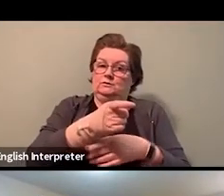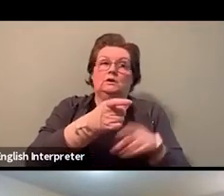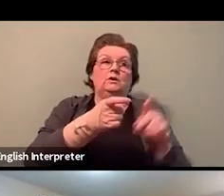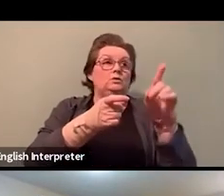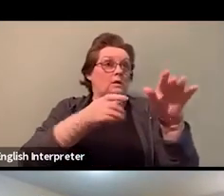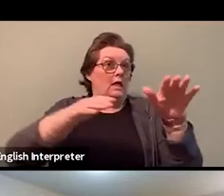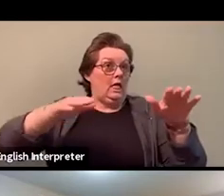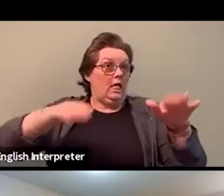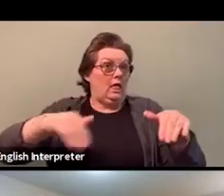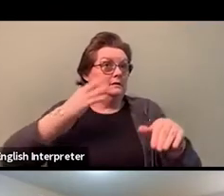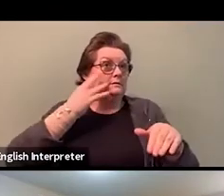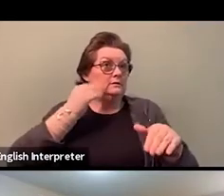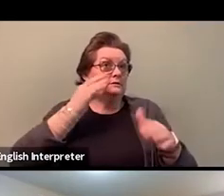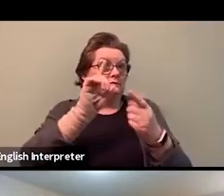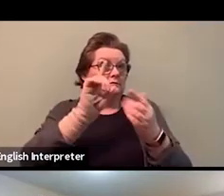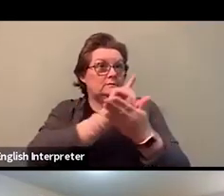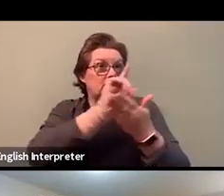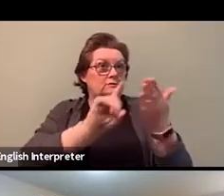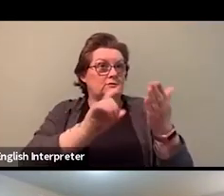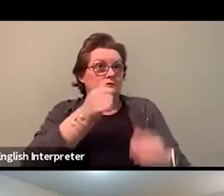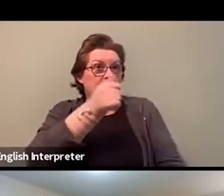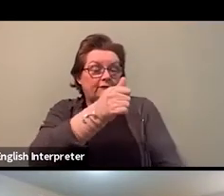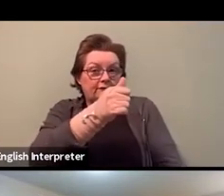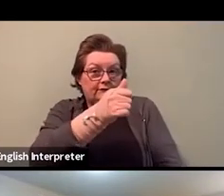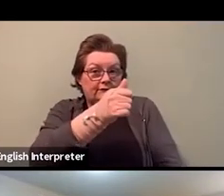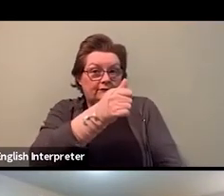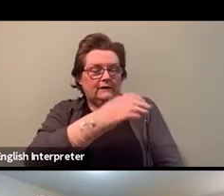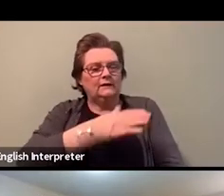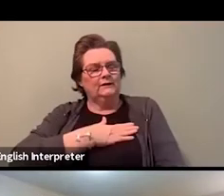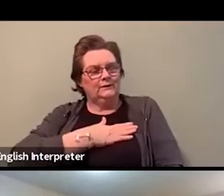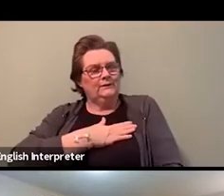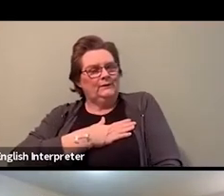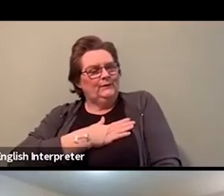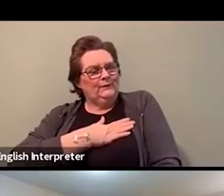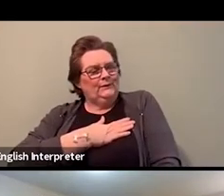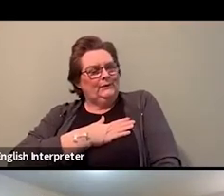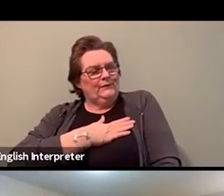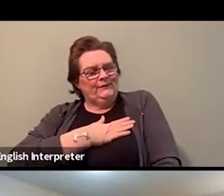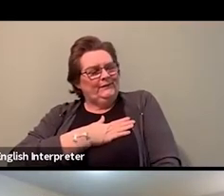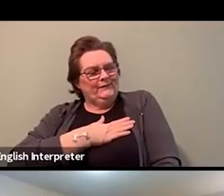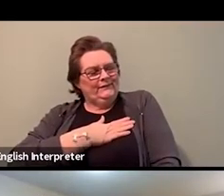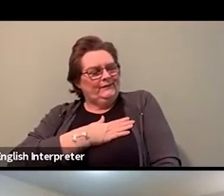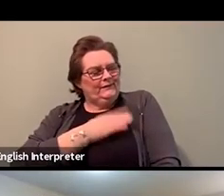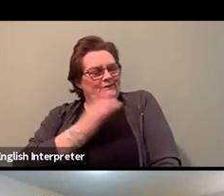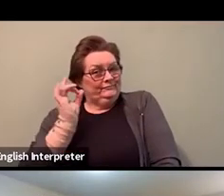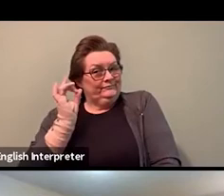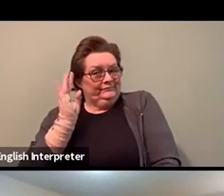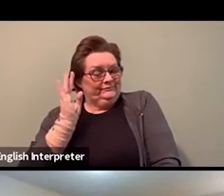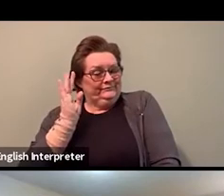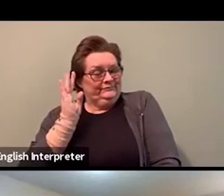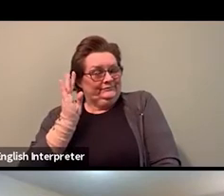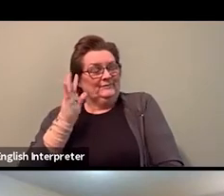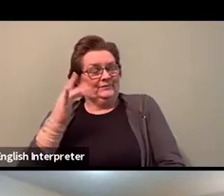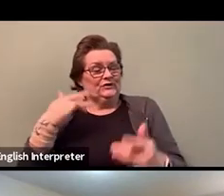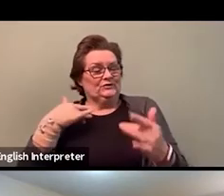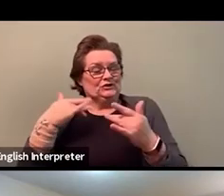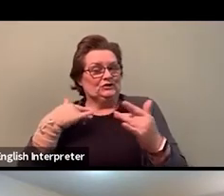that's a concern, that's a concern, right? So when we don't have a Human Rights tribunal